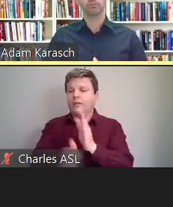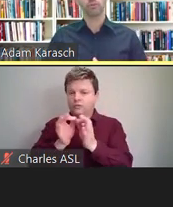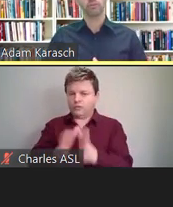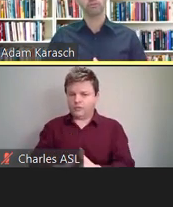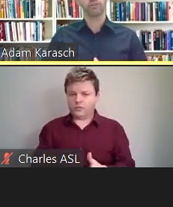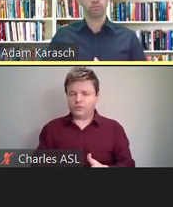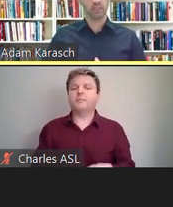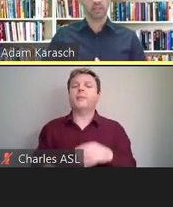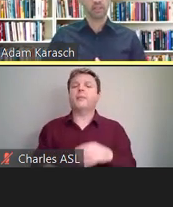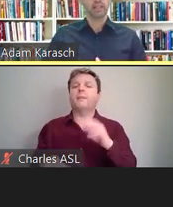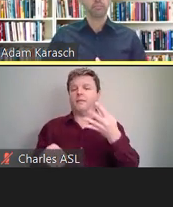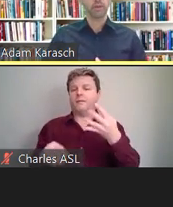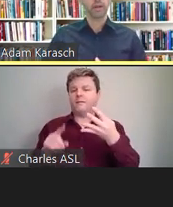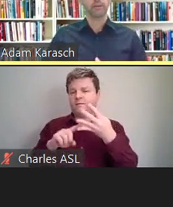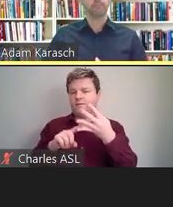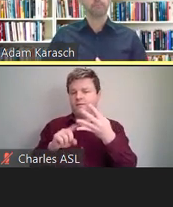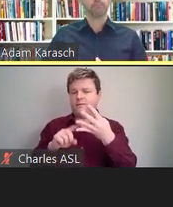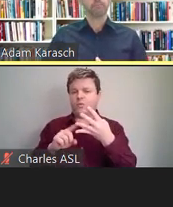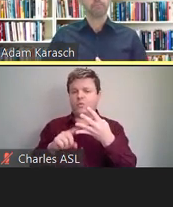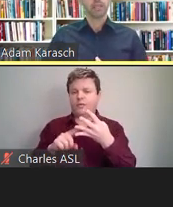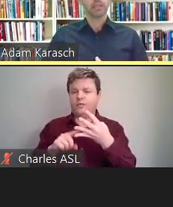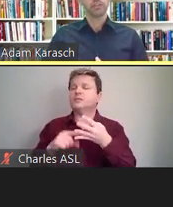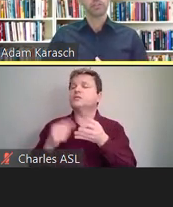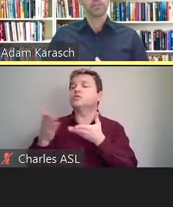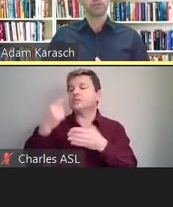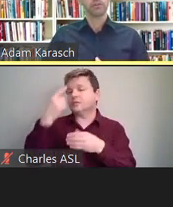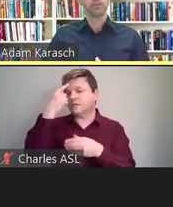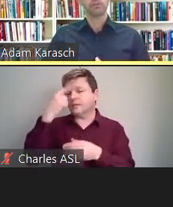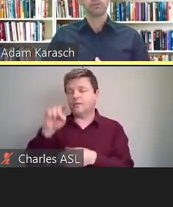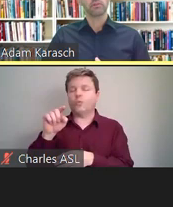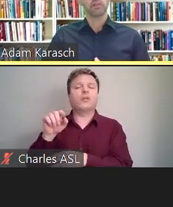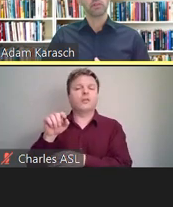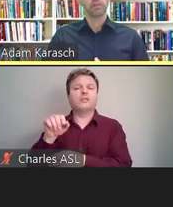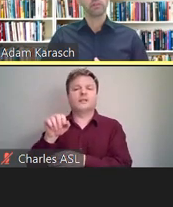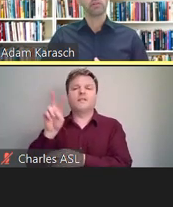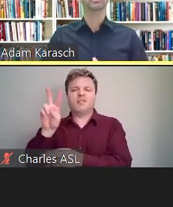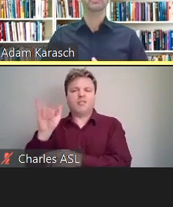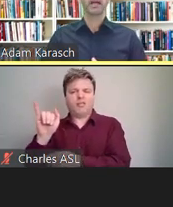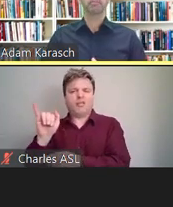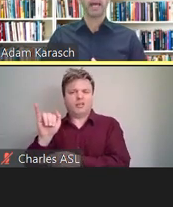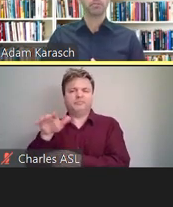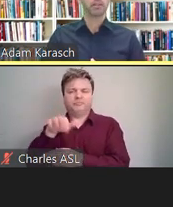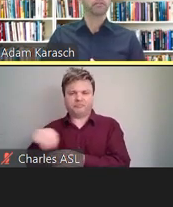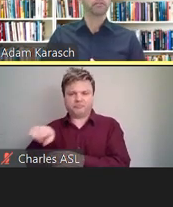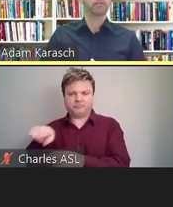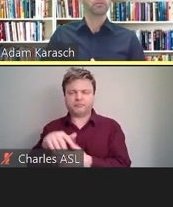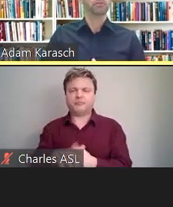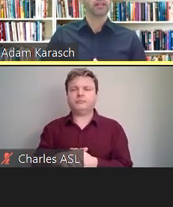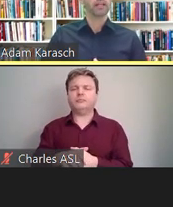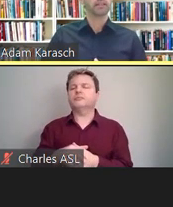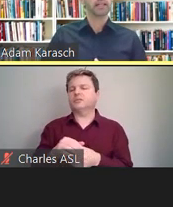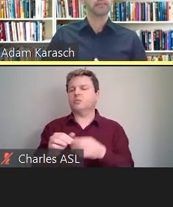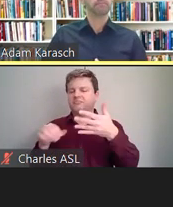for the visually impaired. So real-time captioning-- if you could move to the next slide.